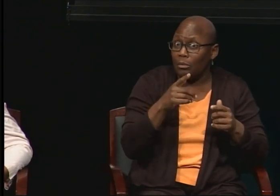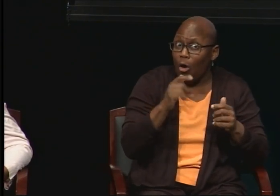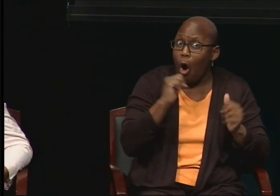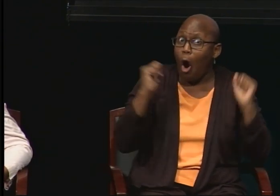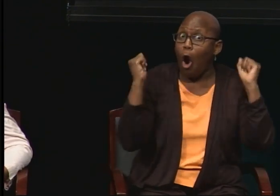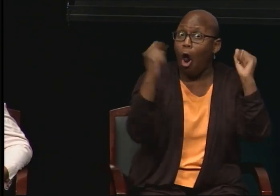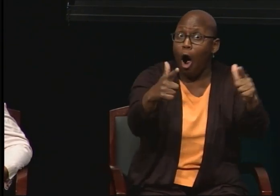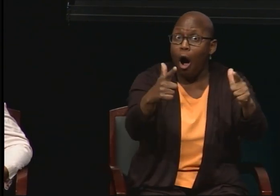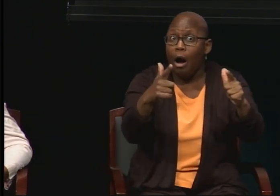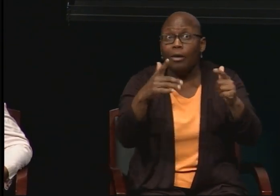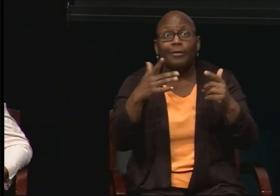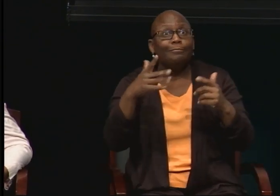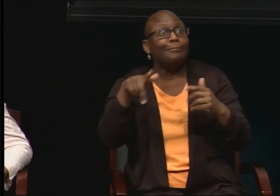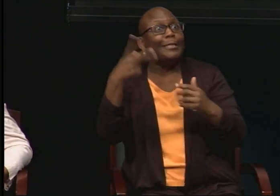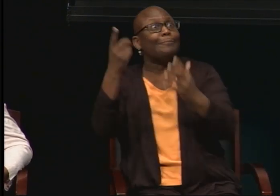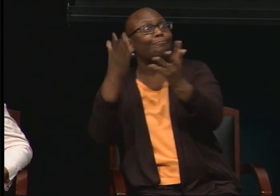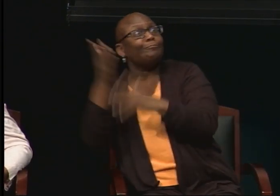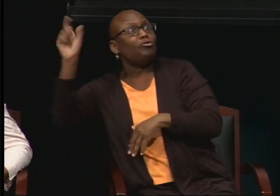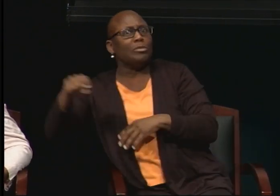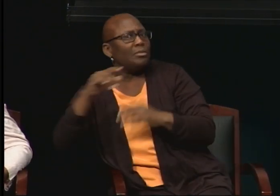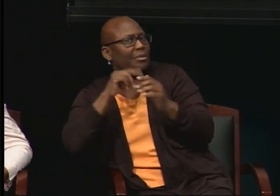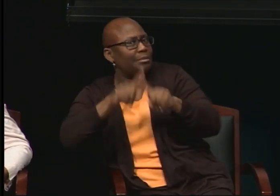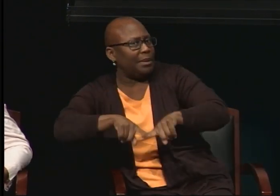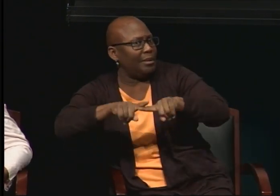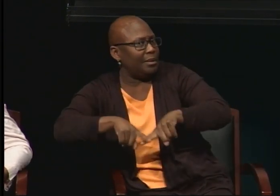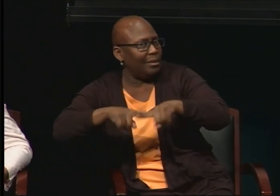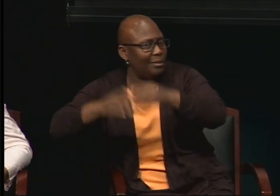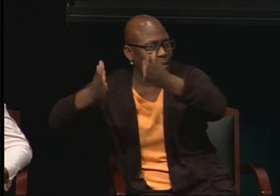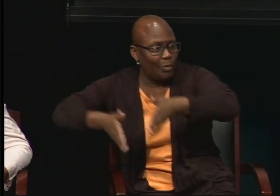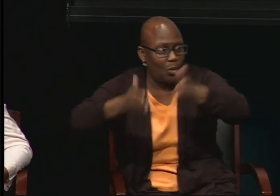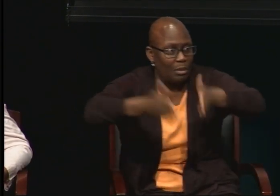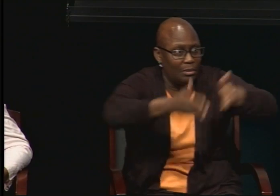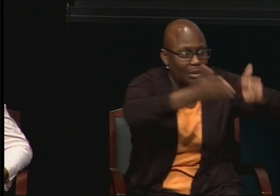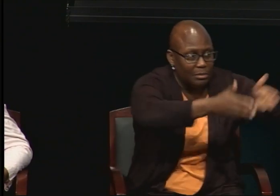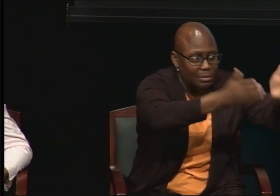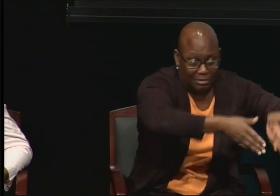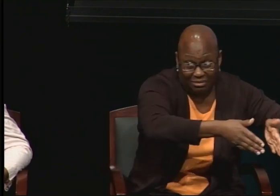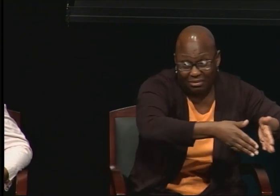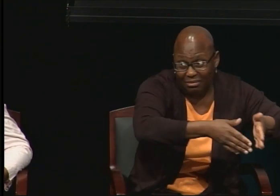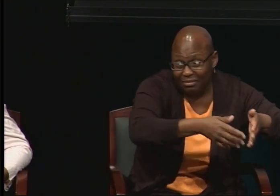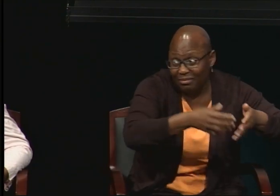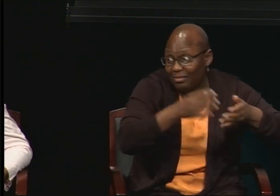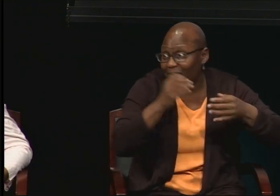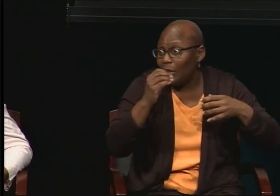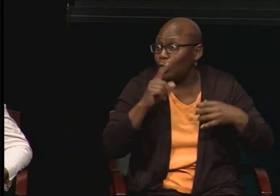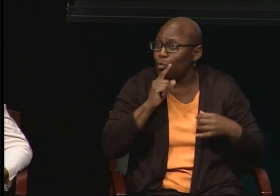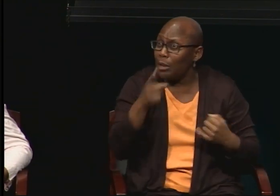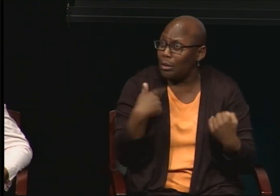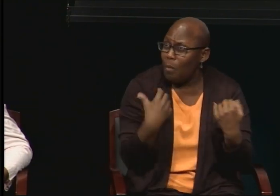If you really want a PhD and you're motivated for it, go for it. And expect that it's going to be hard work.